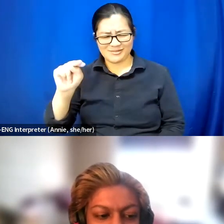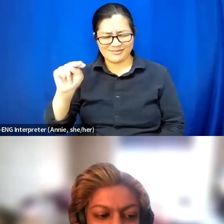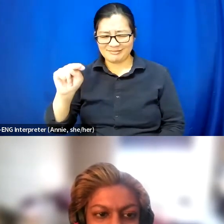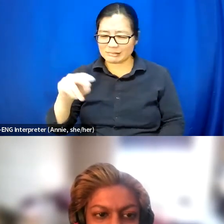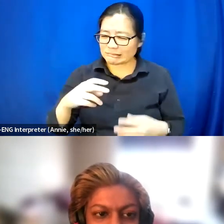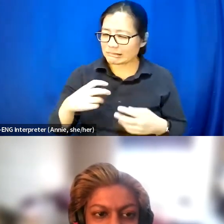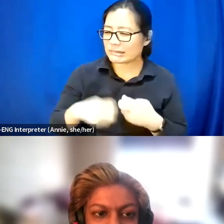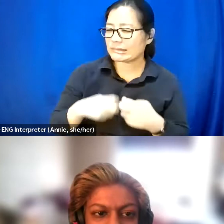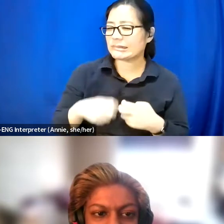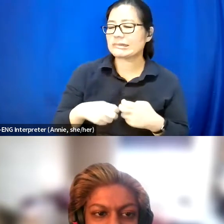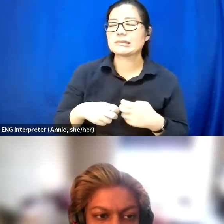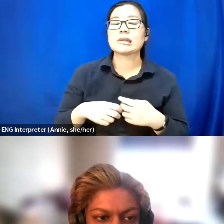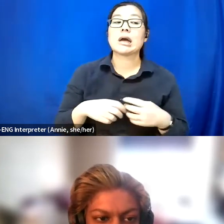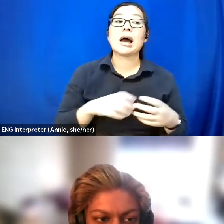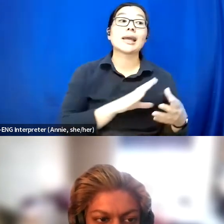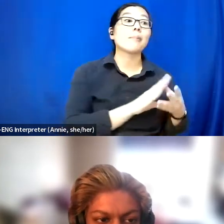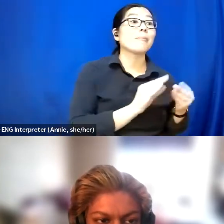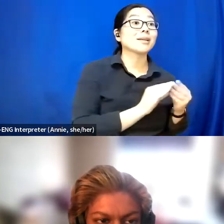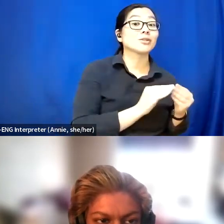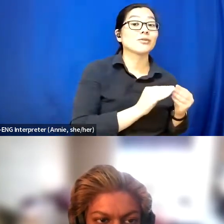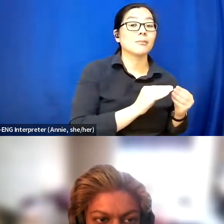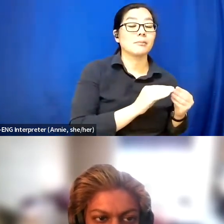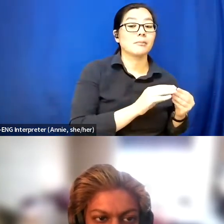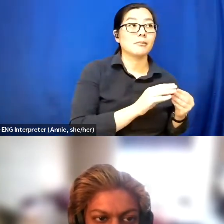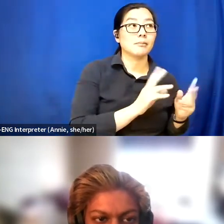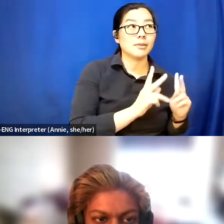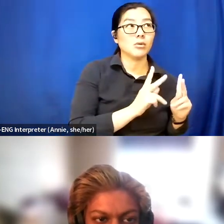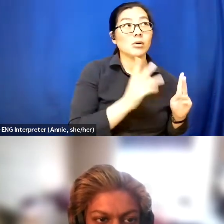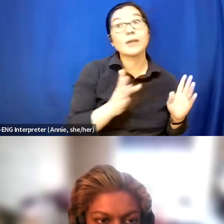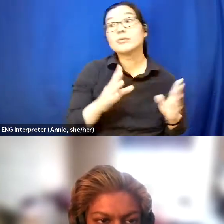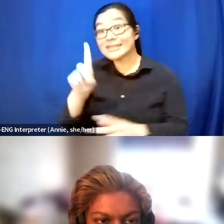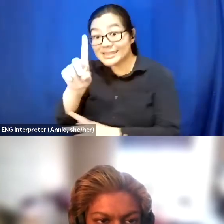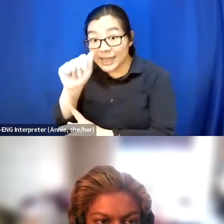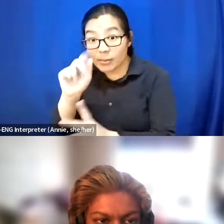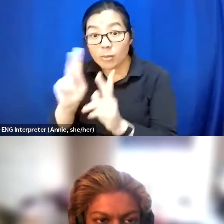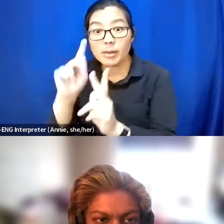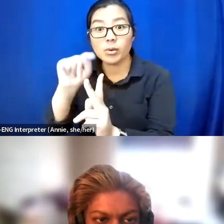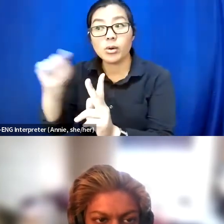from disabled people who are kind of saying I really your content, it's really inspirational to me.